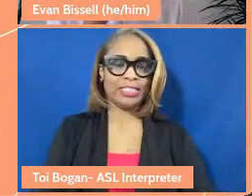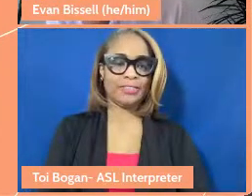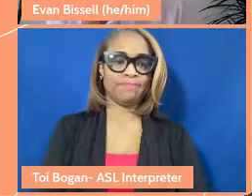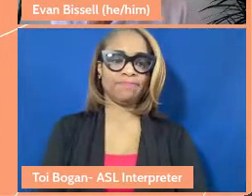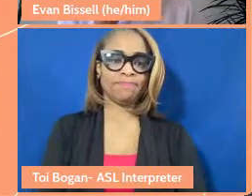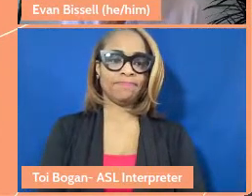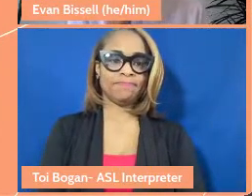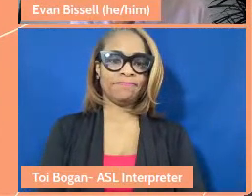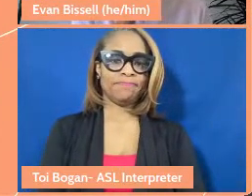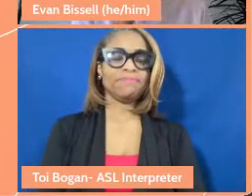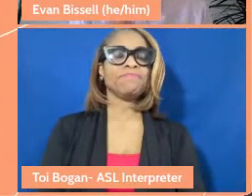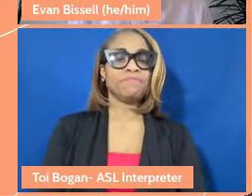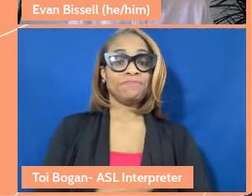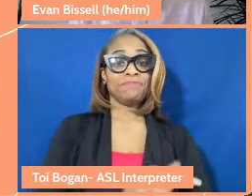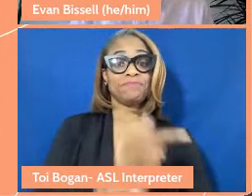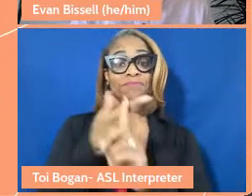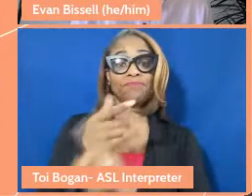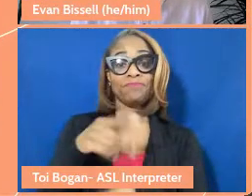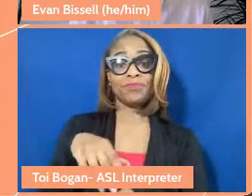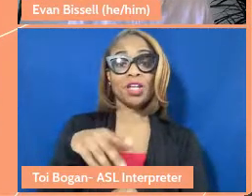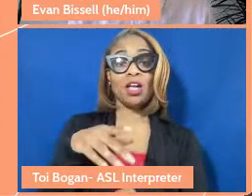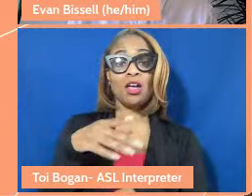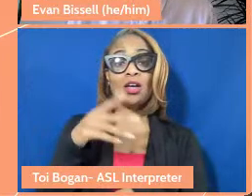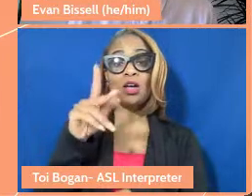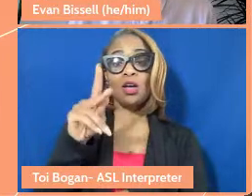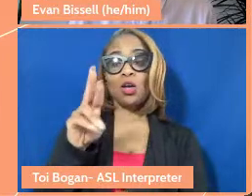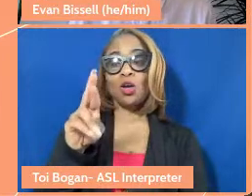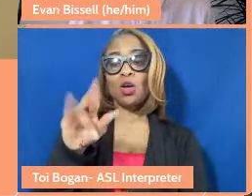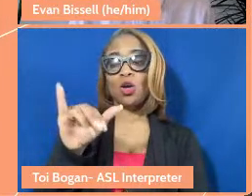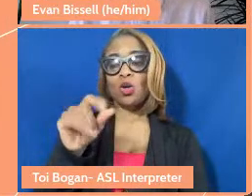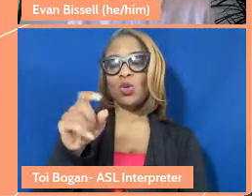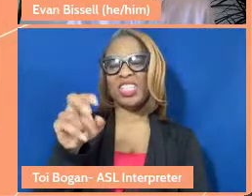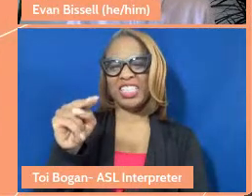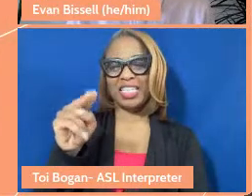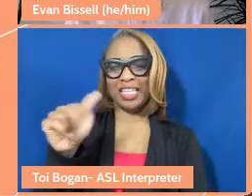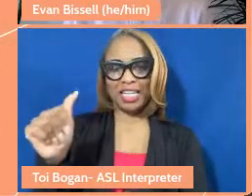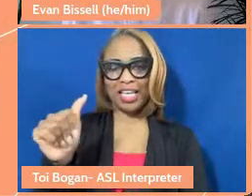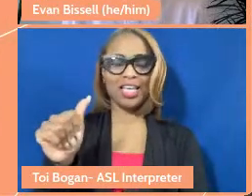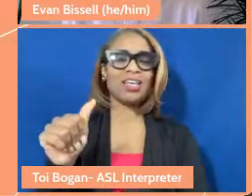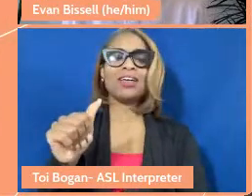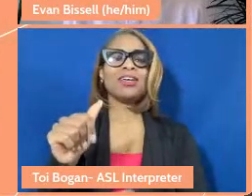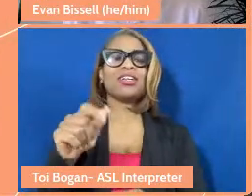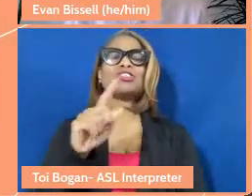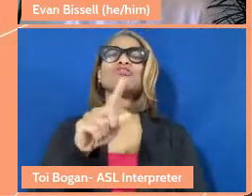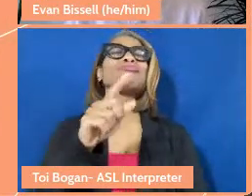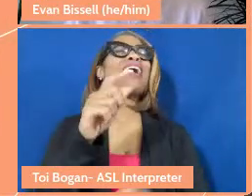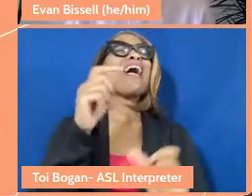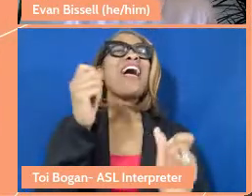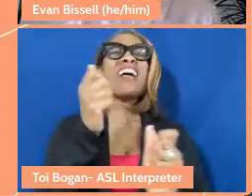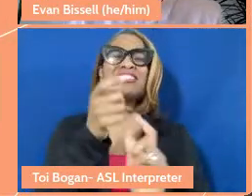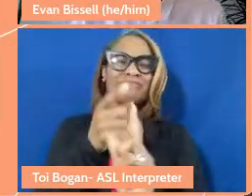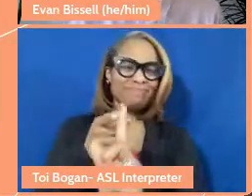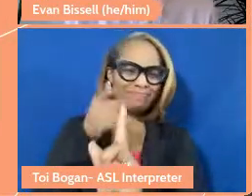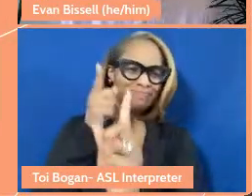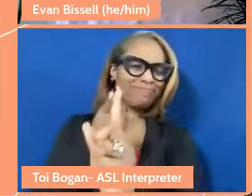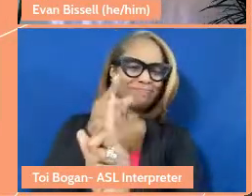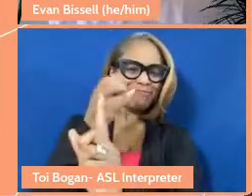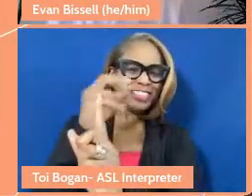Kristina, yeah, I'm curious about reflections. Sure. Everything john said. One thing I want